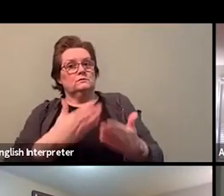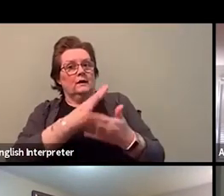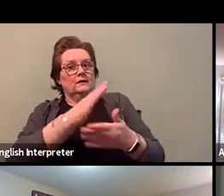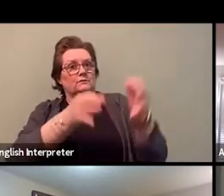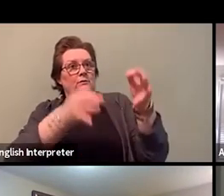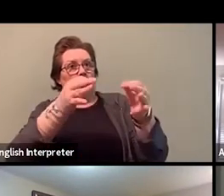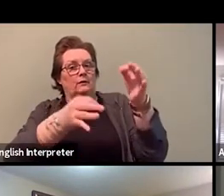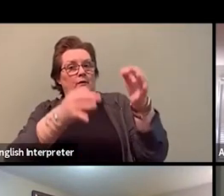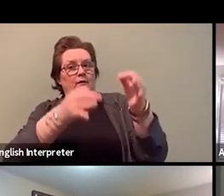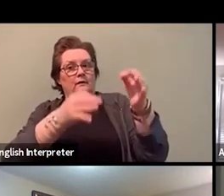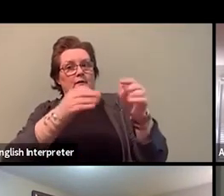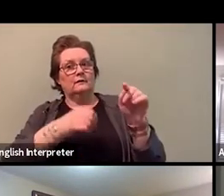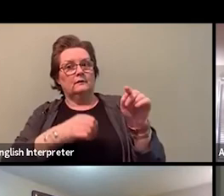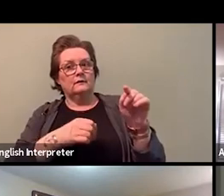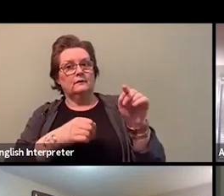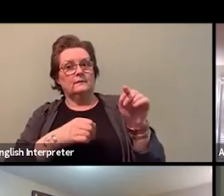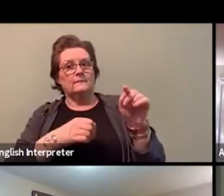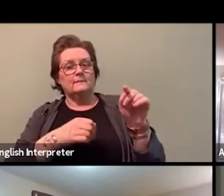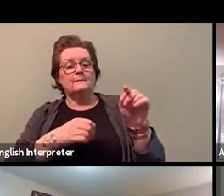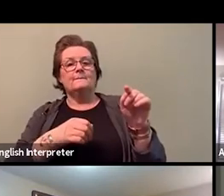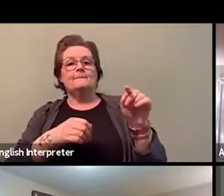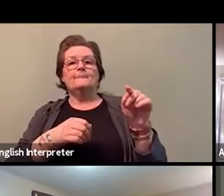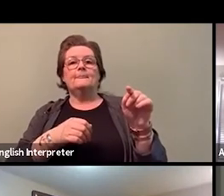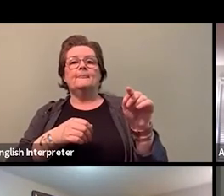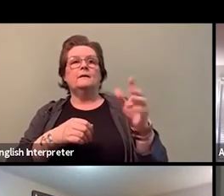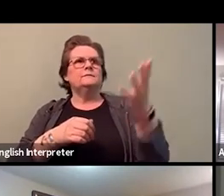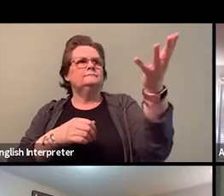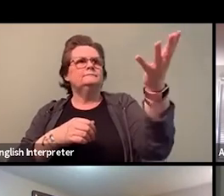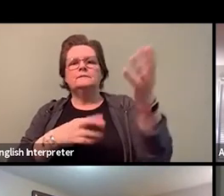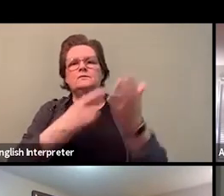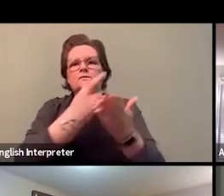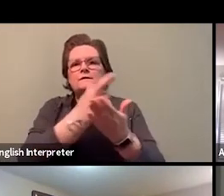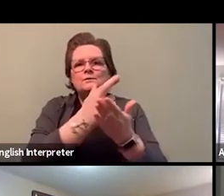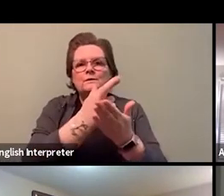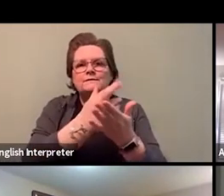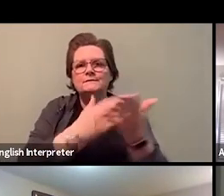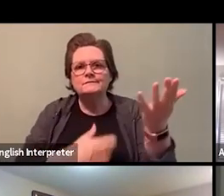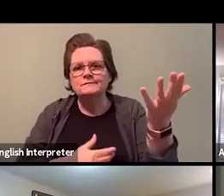but not met with the resources to assist them, you know.